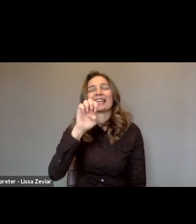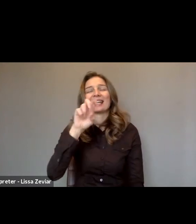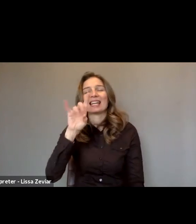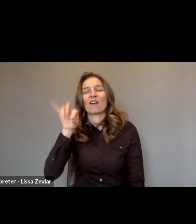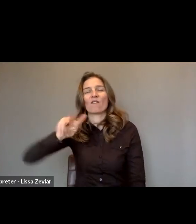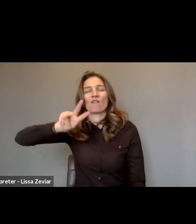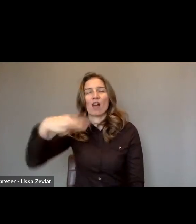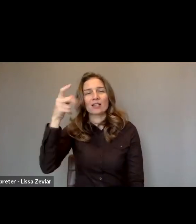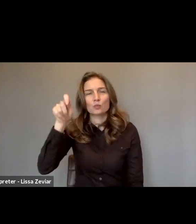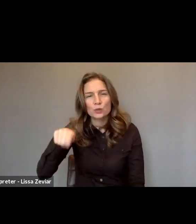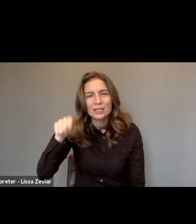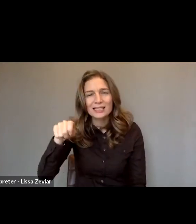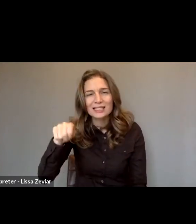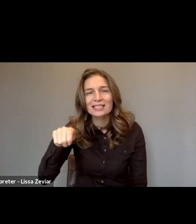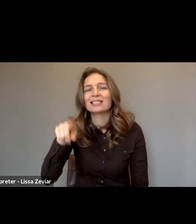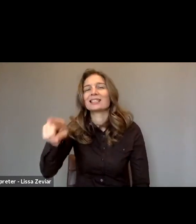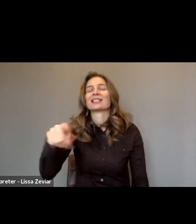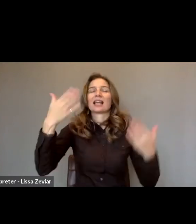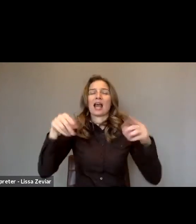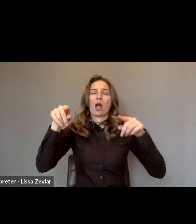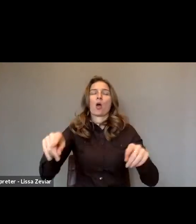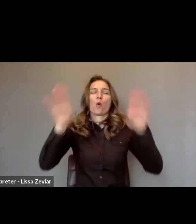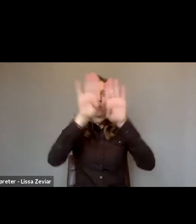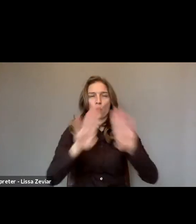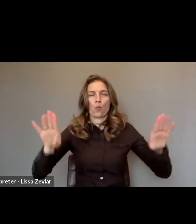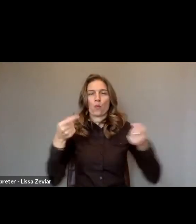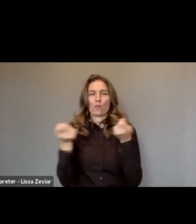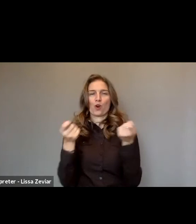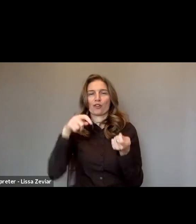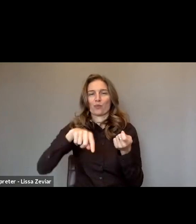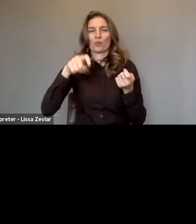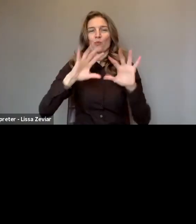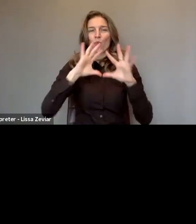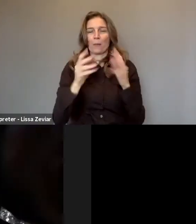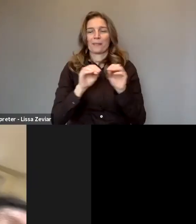who will open and moderate the webinar. Thank you Ana.